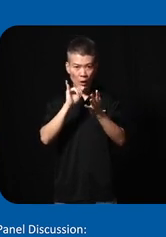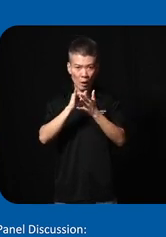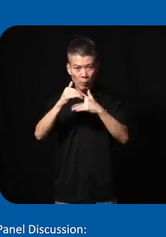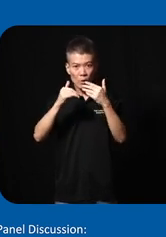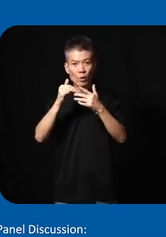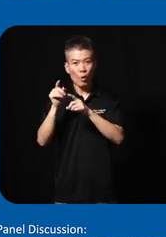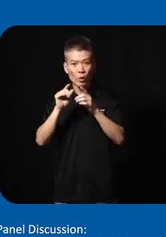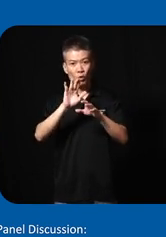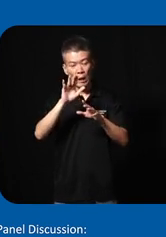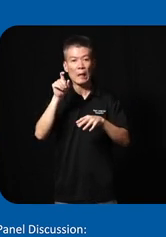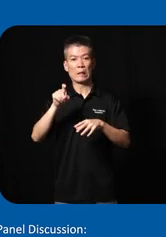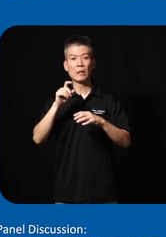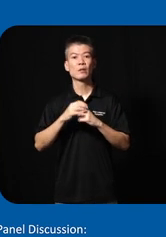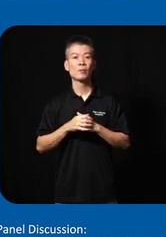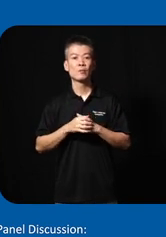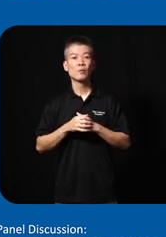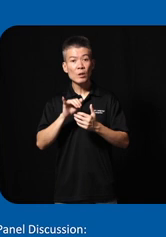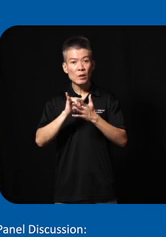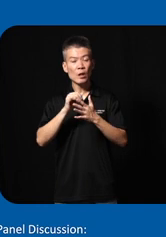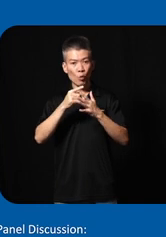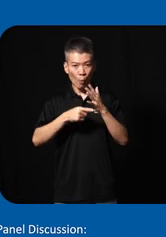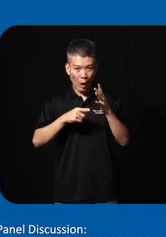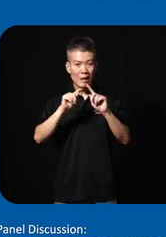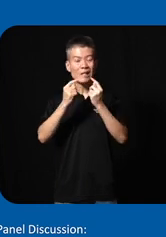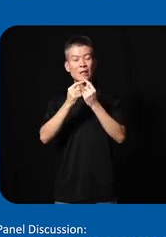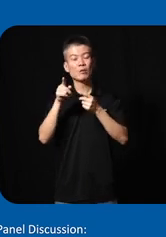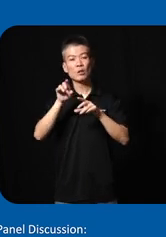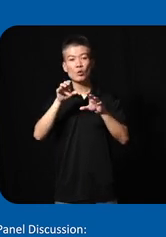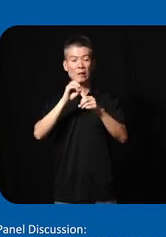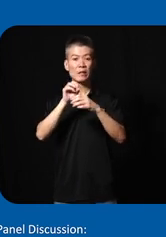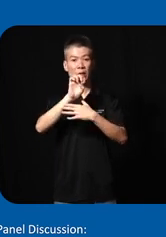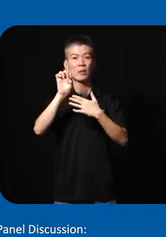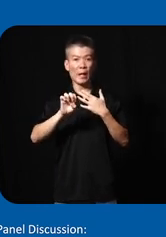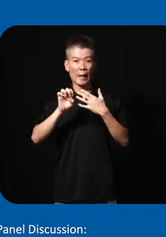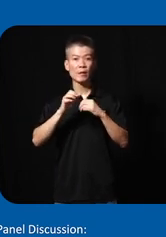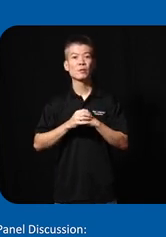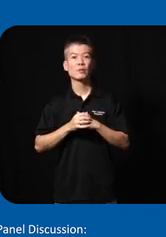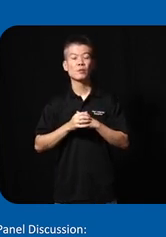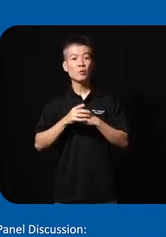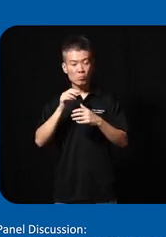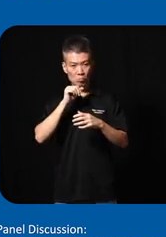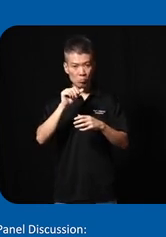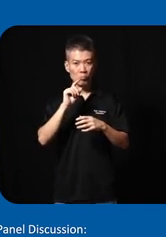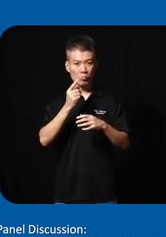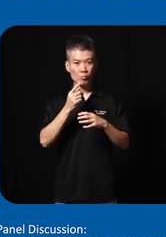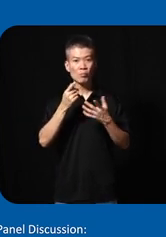according to their needs so that's what team Midas did in the end they instead of building